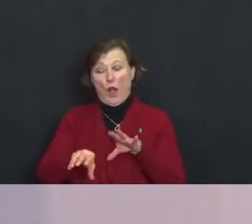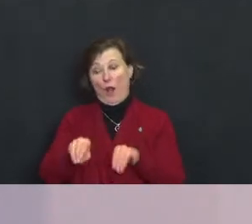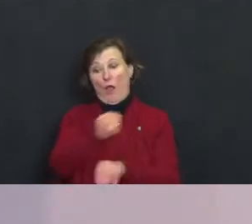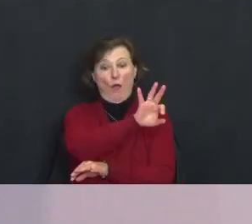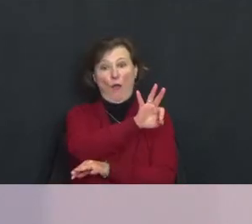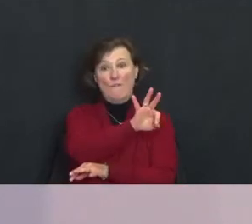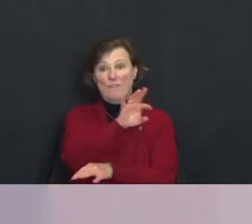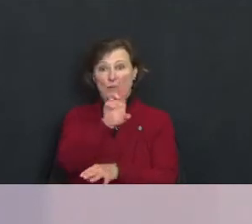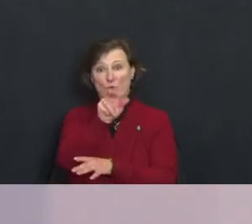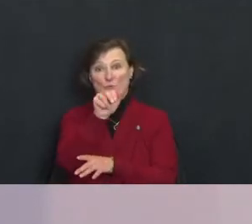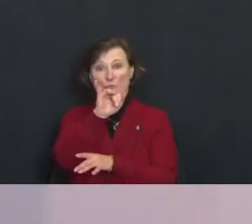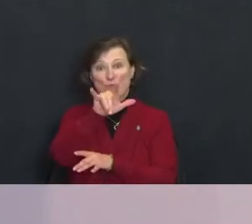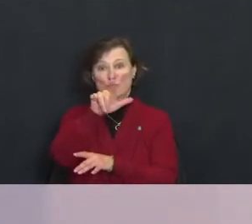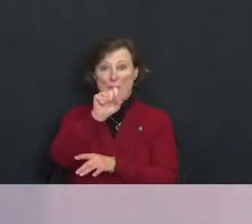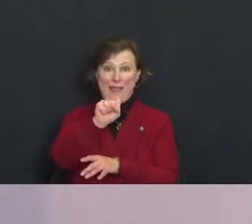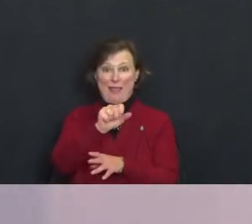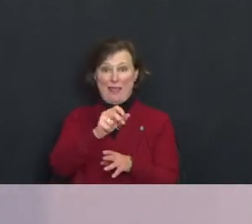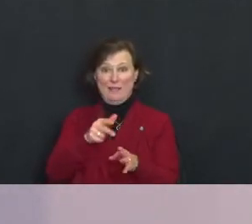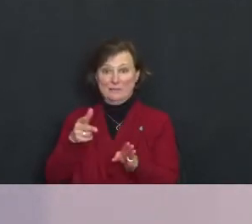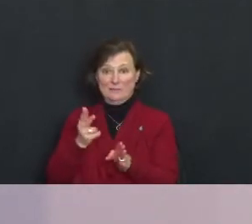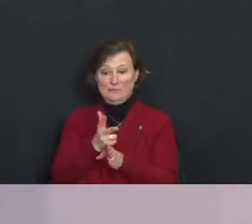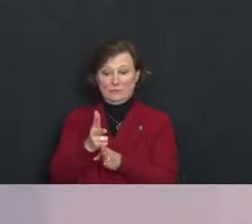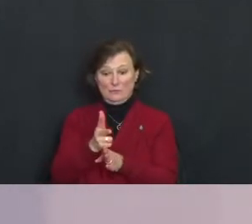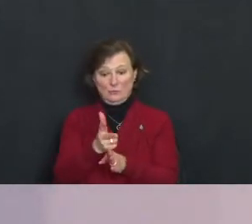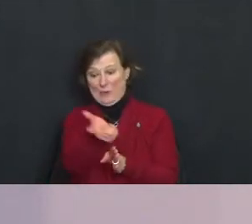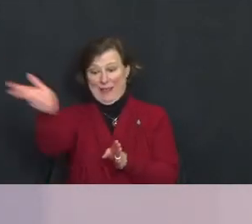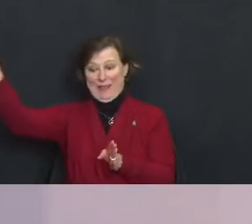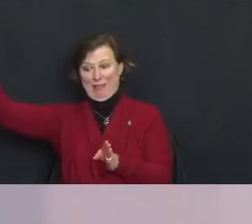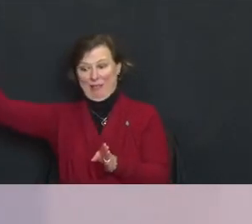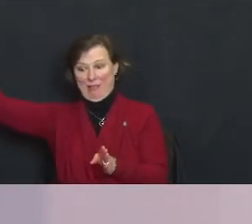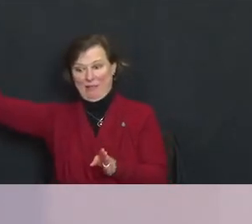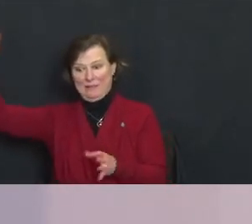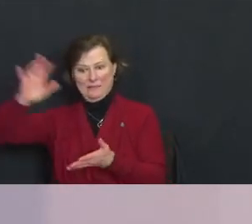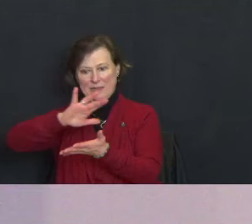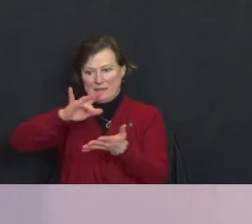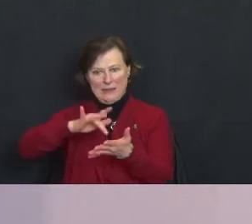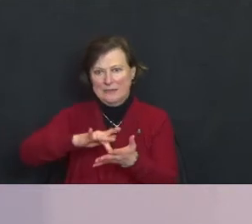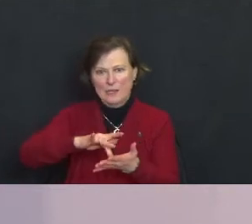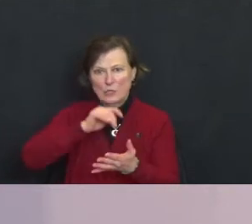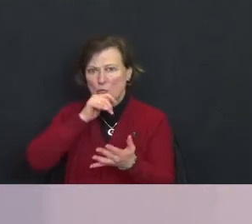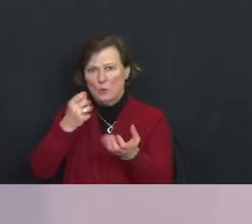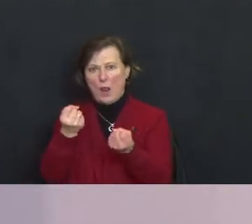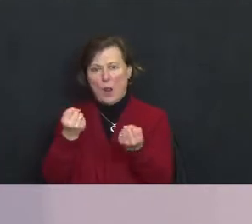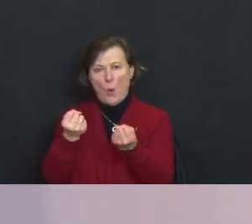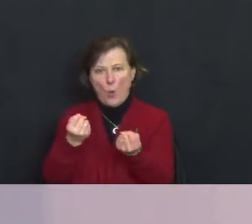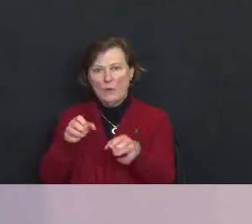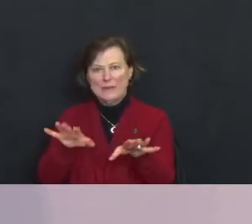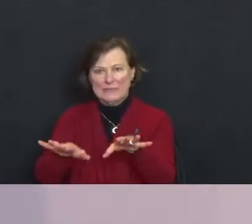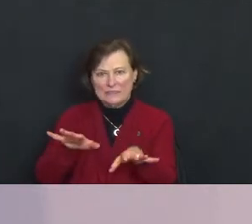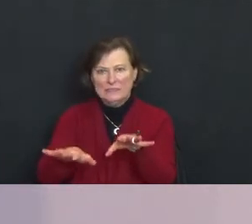The center the center is not holding, is not holding.